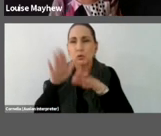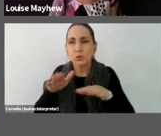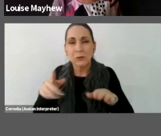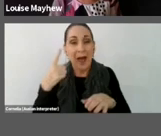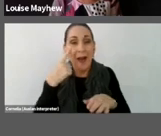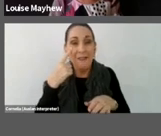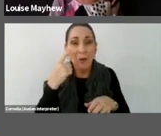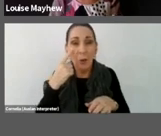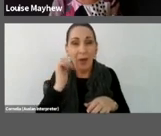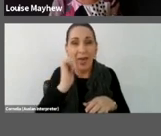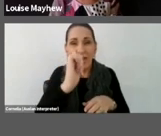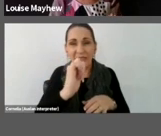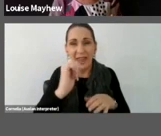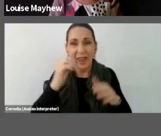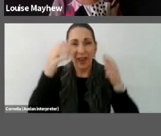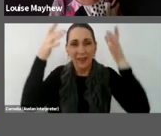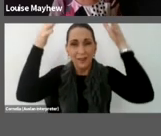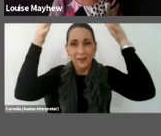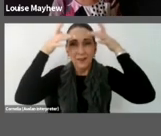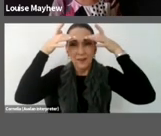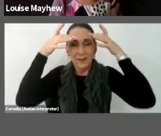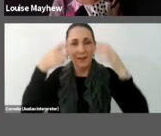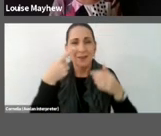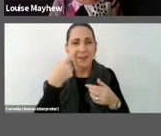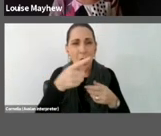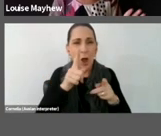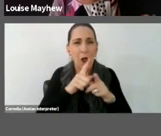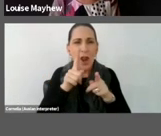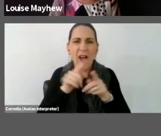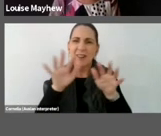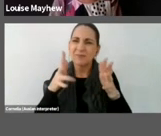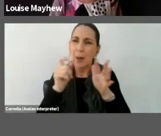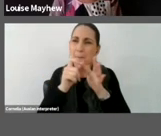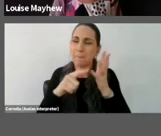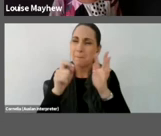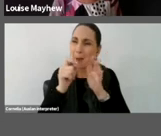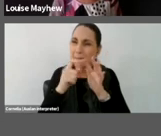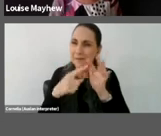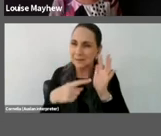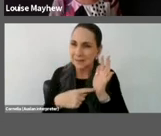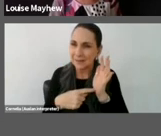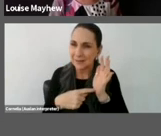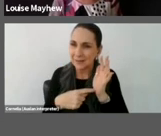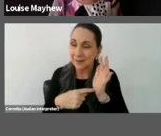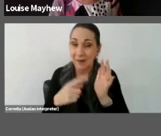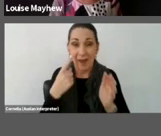that recall sock puppets, and if we look at all of the horses we